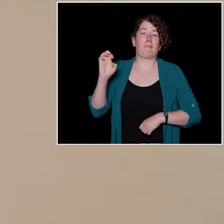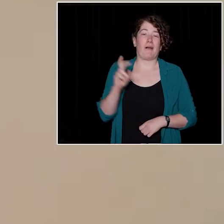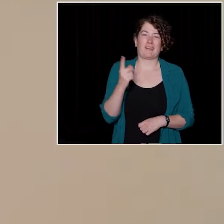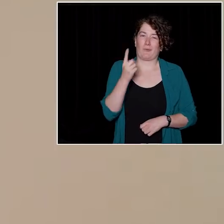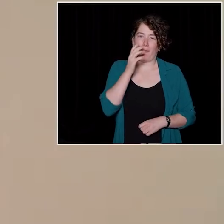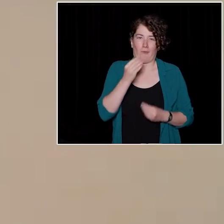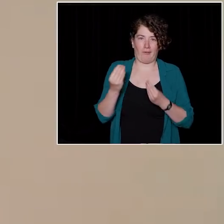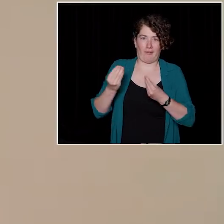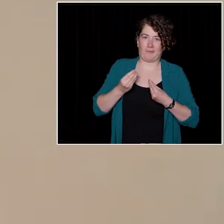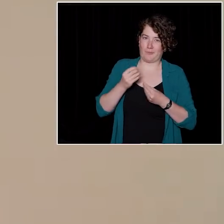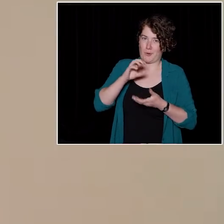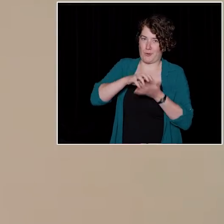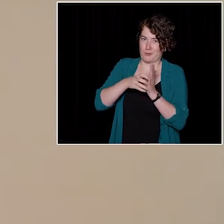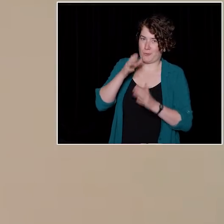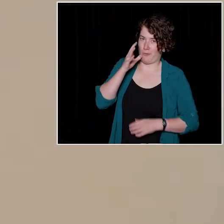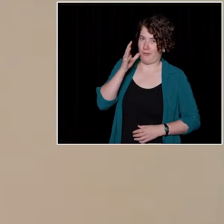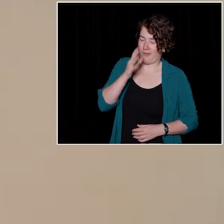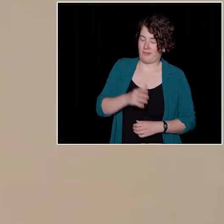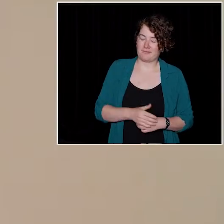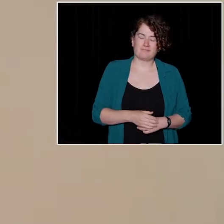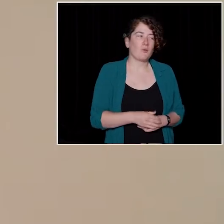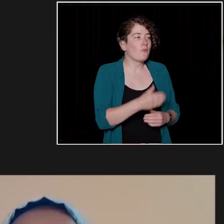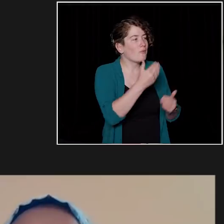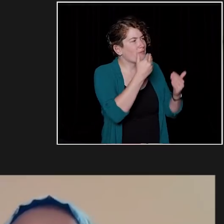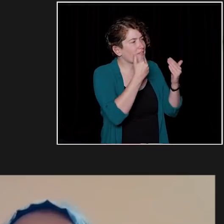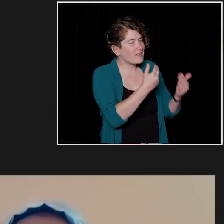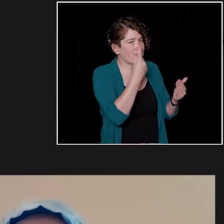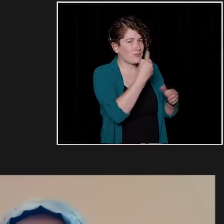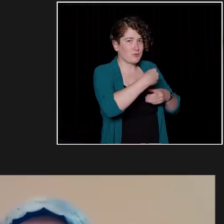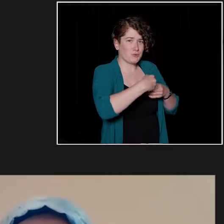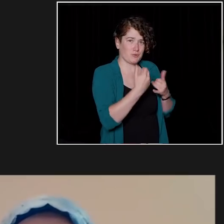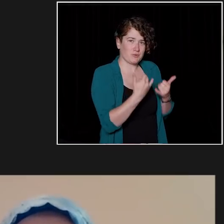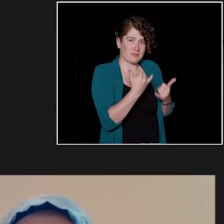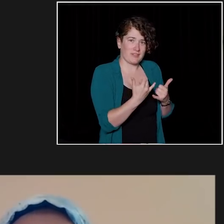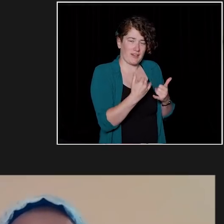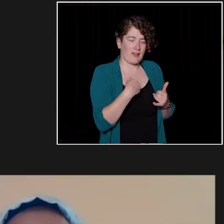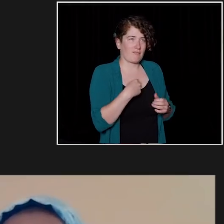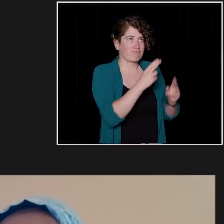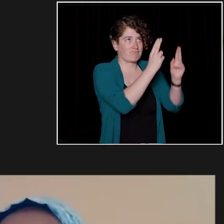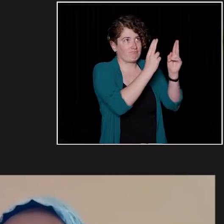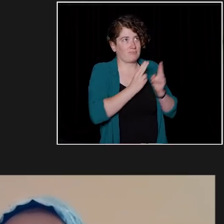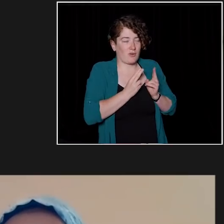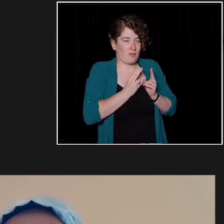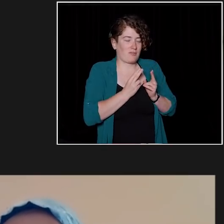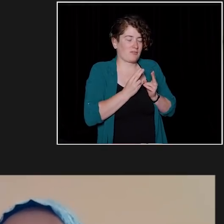Thank you so much for taking the time to connect with me today. It was so lovely speaking with you and truly an honor.